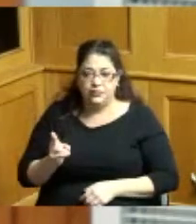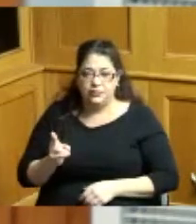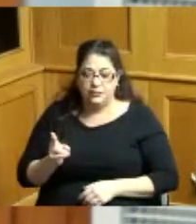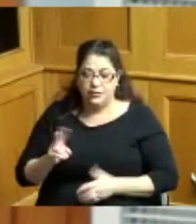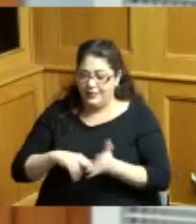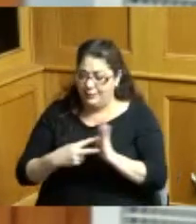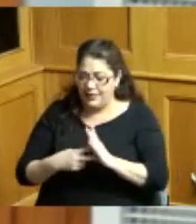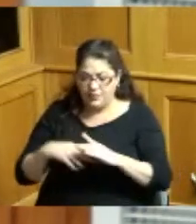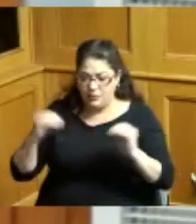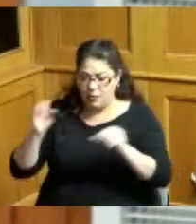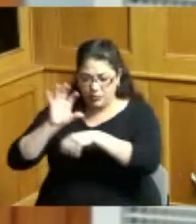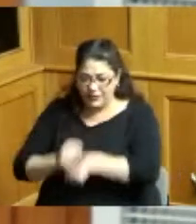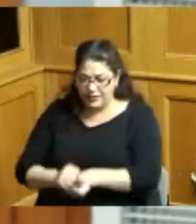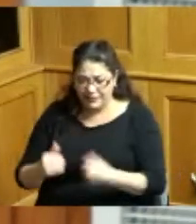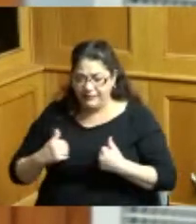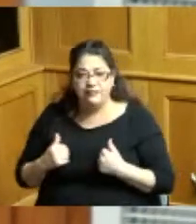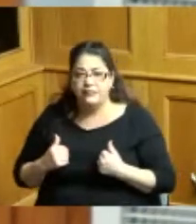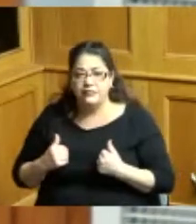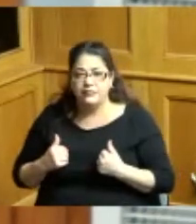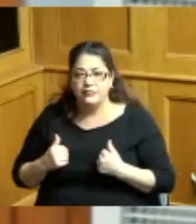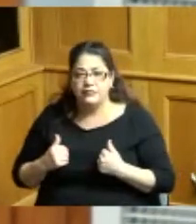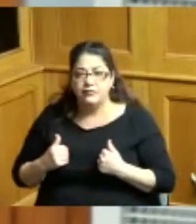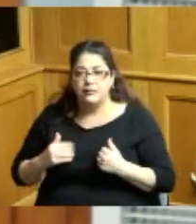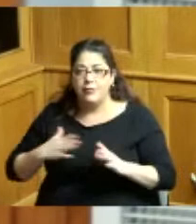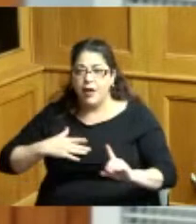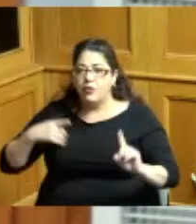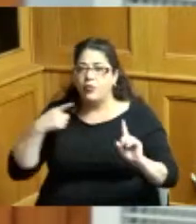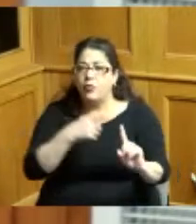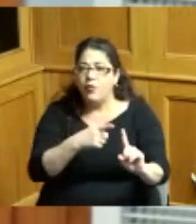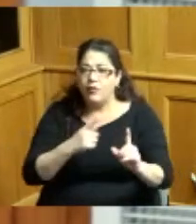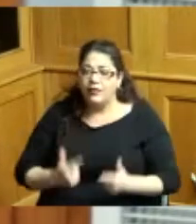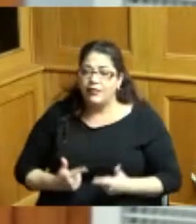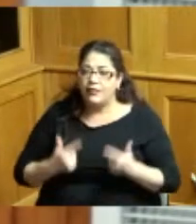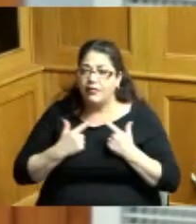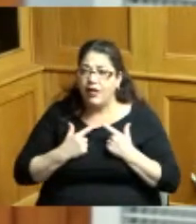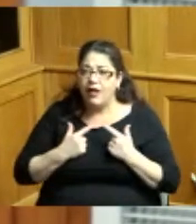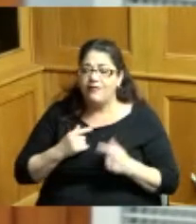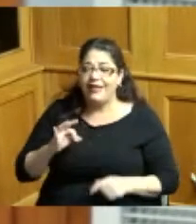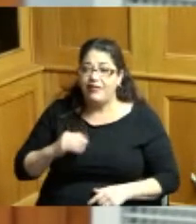my goals and aims in life and I don't know if I'll live long enough to get to see it happen